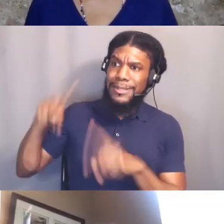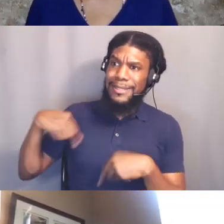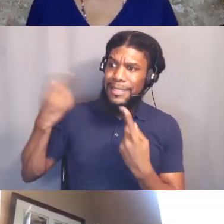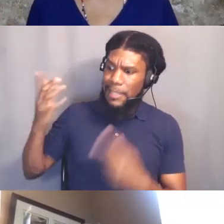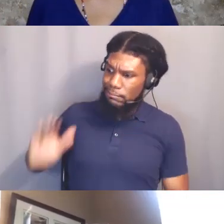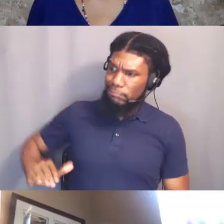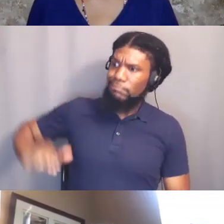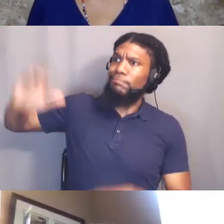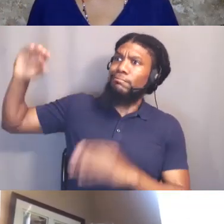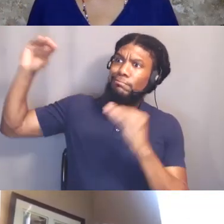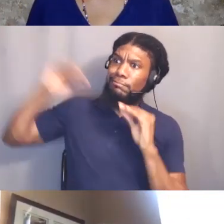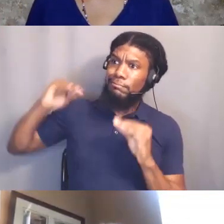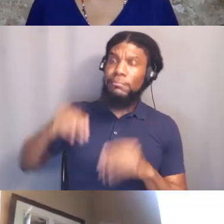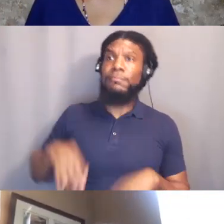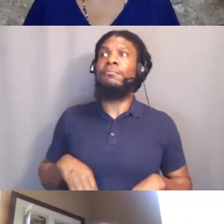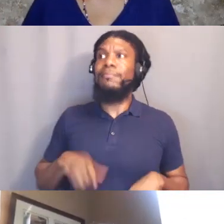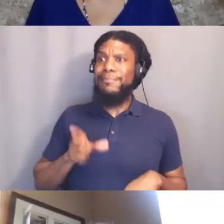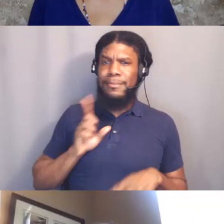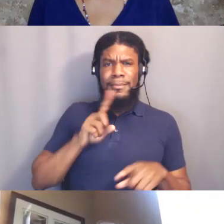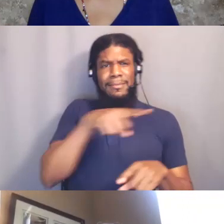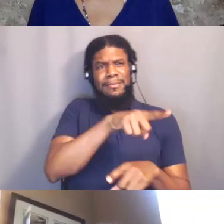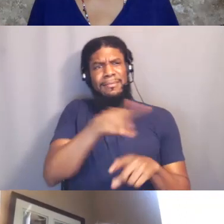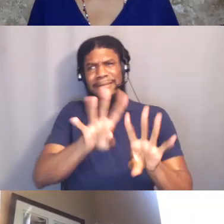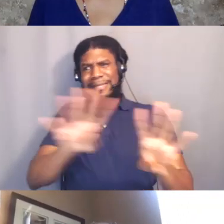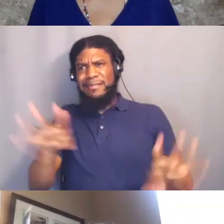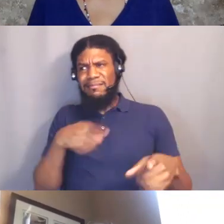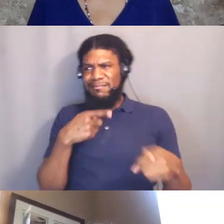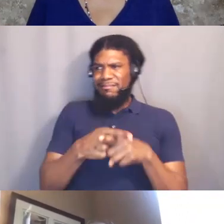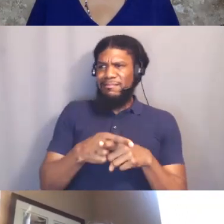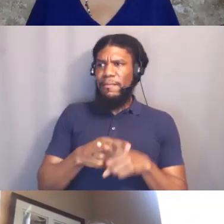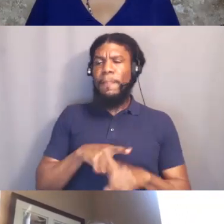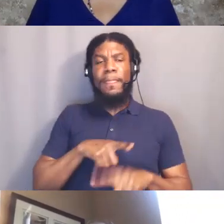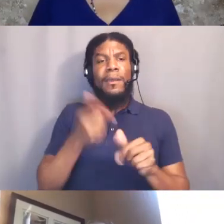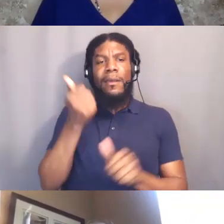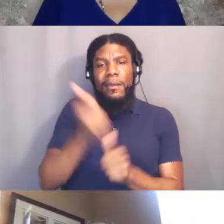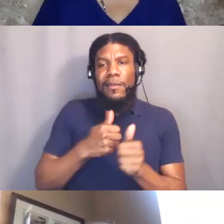911, whatever has some form of the golden rule. [Dr. Abdullah] Right.